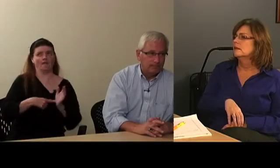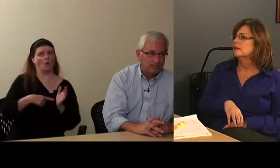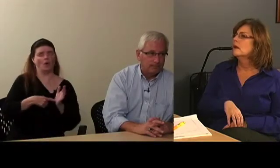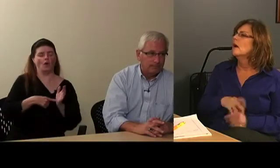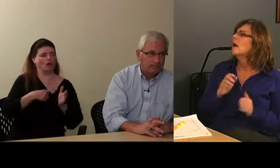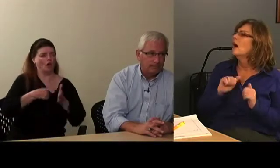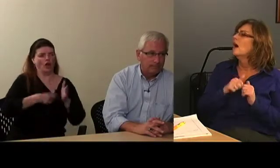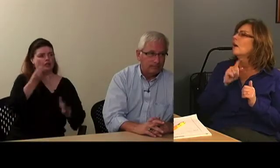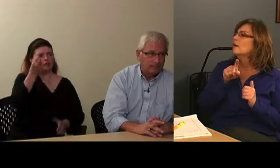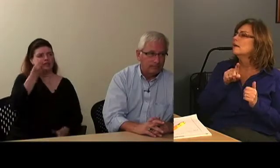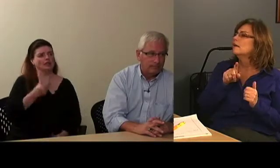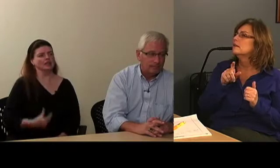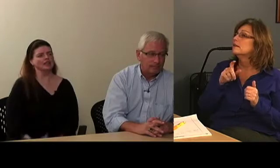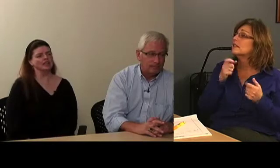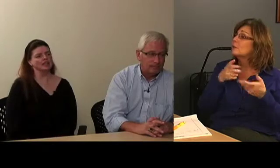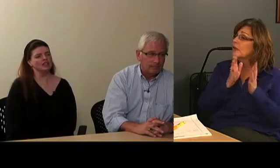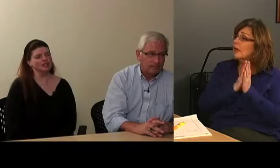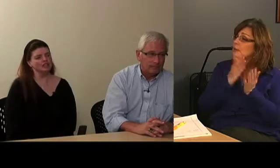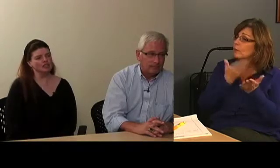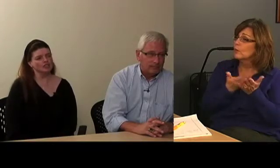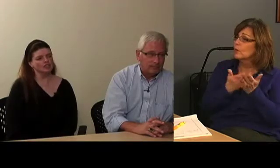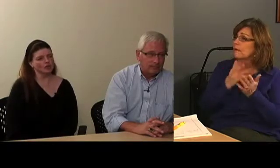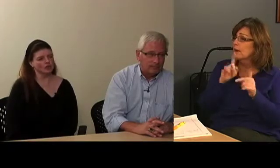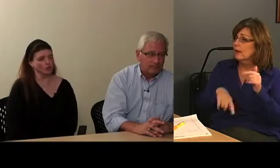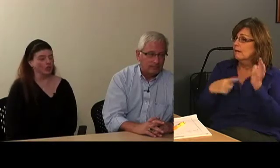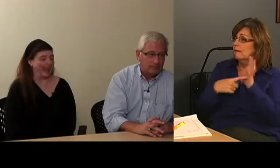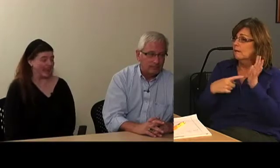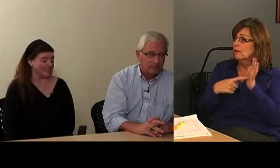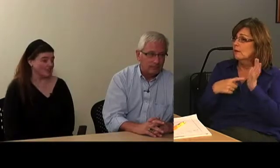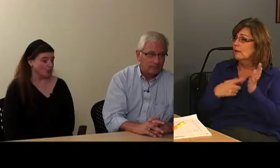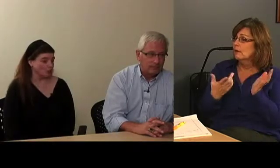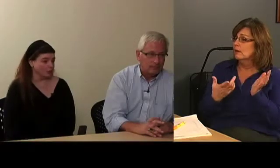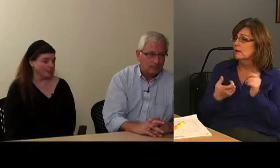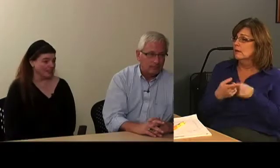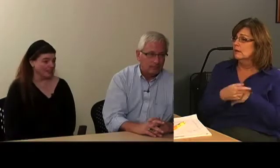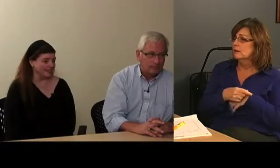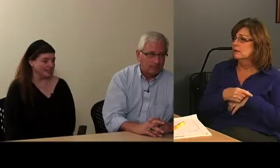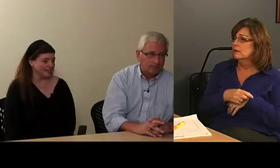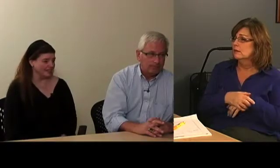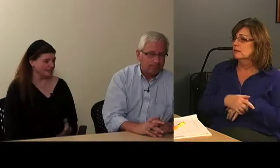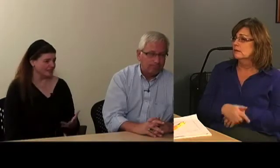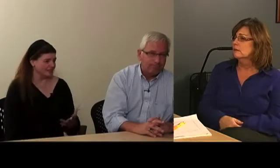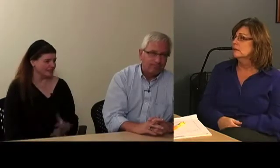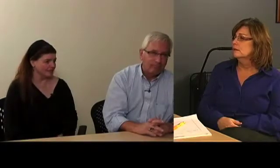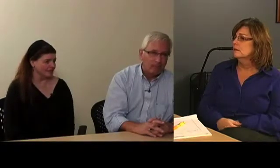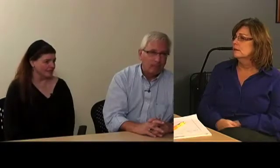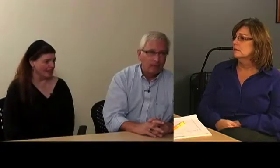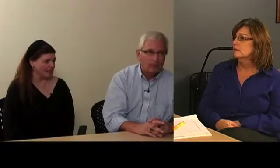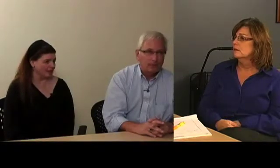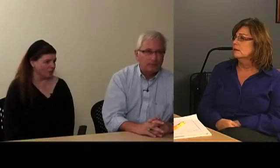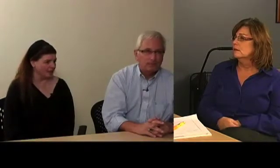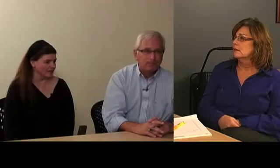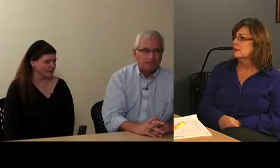So, should we ask for proof that they can't afford this?